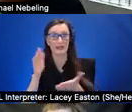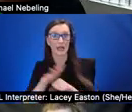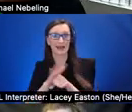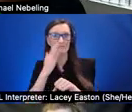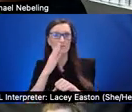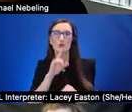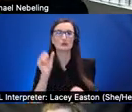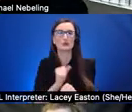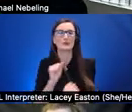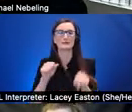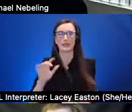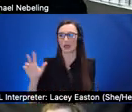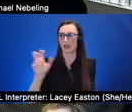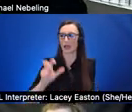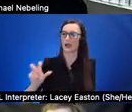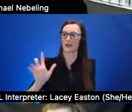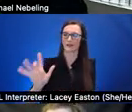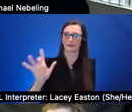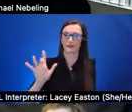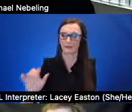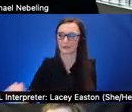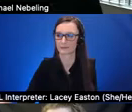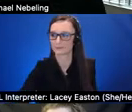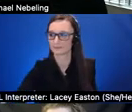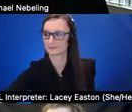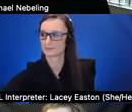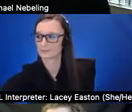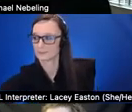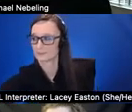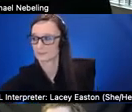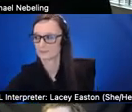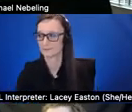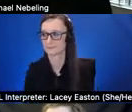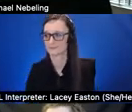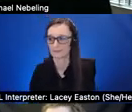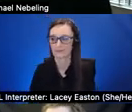items you need to click in a scene and you're using a little virtual cursor how